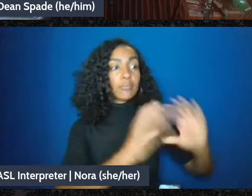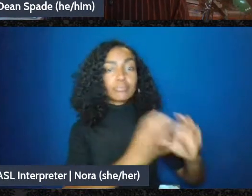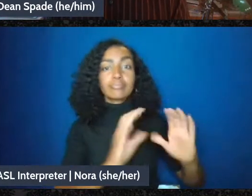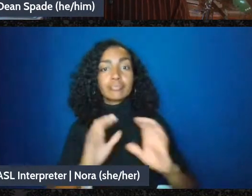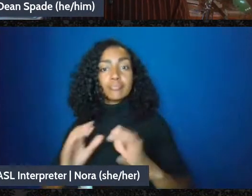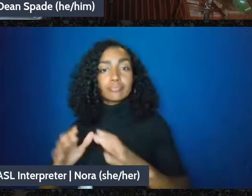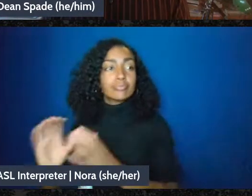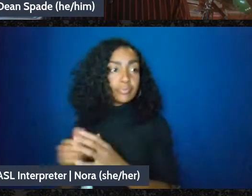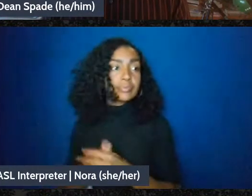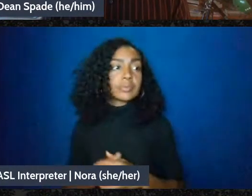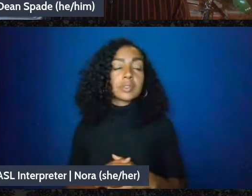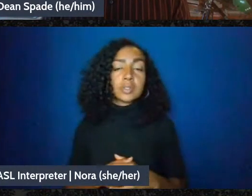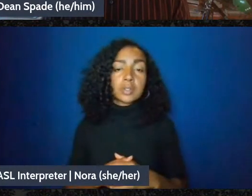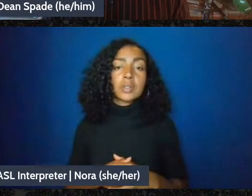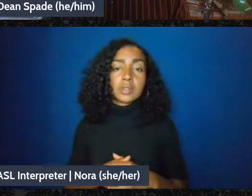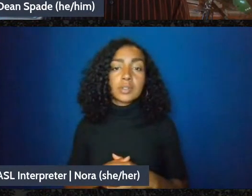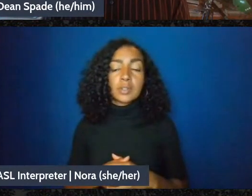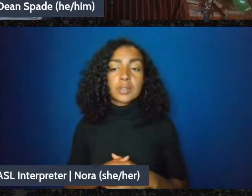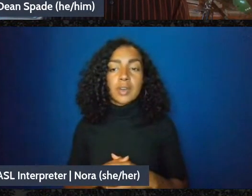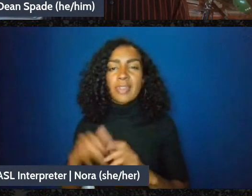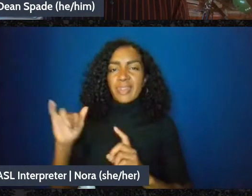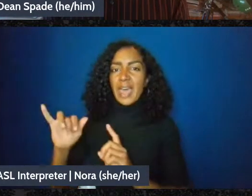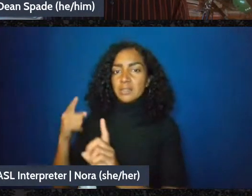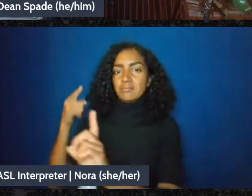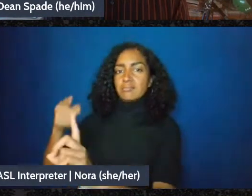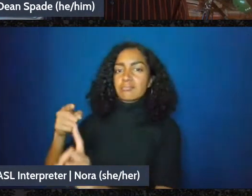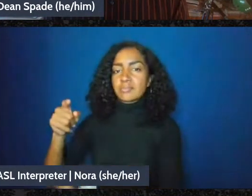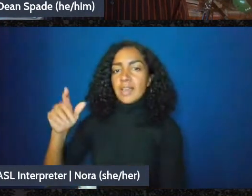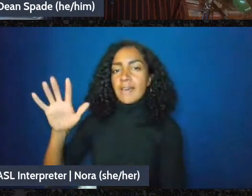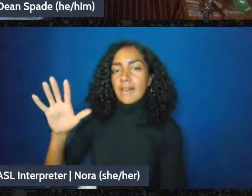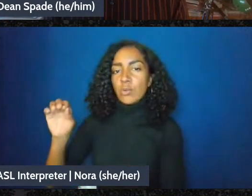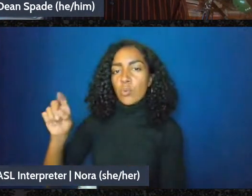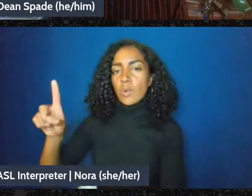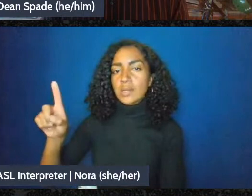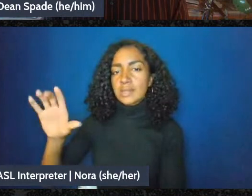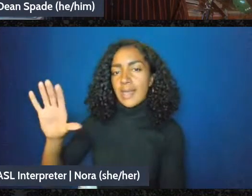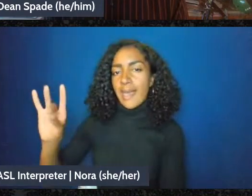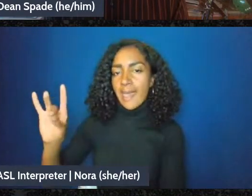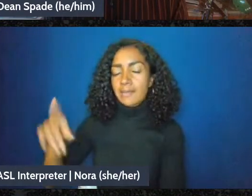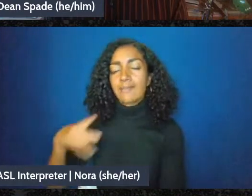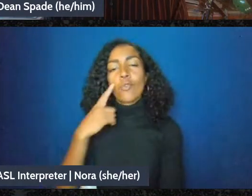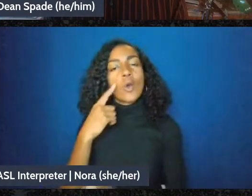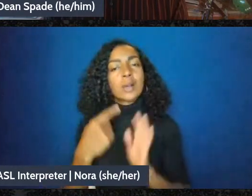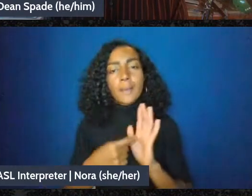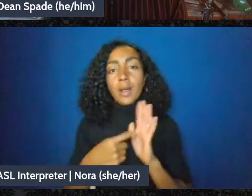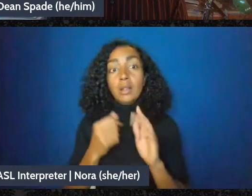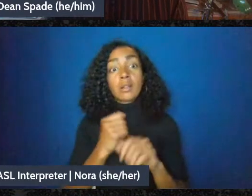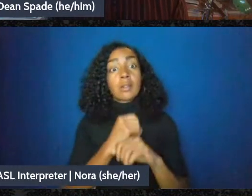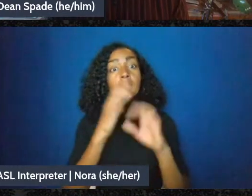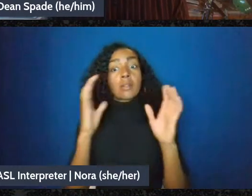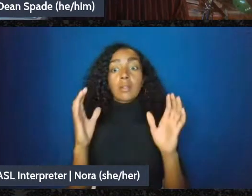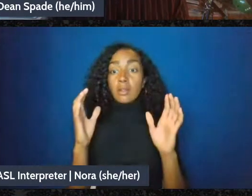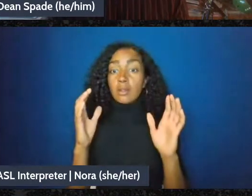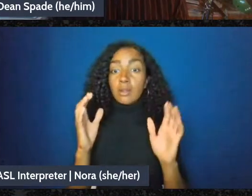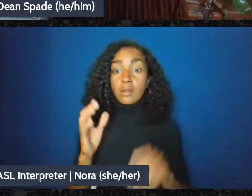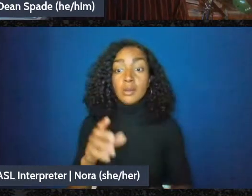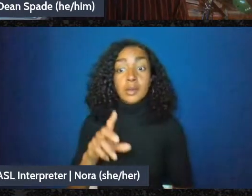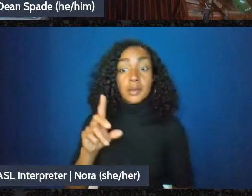you could imagine for instance a version of like DSA or a group like that being a 501c8